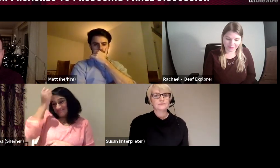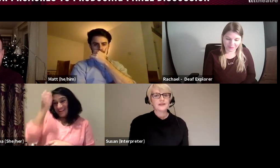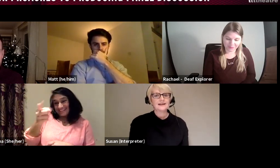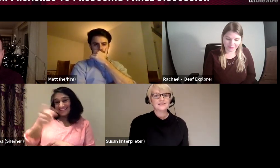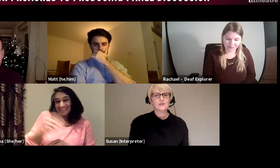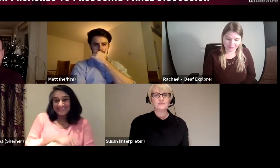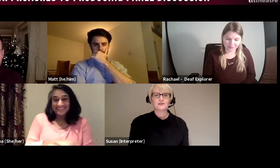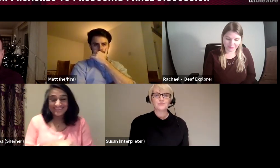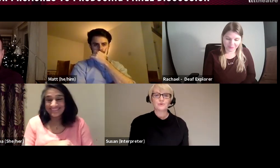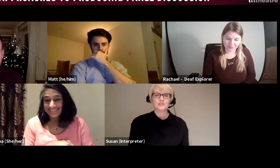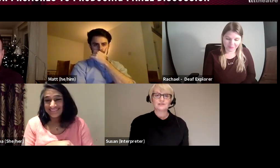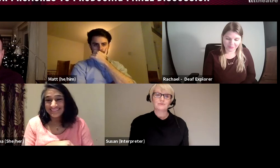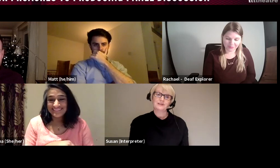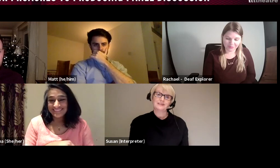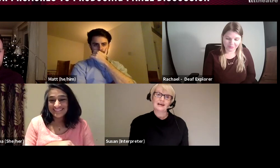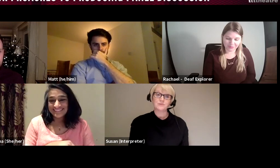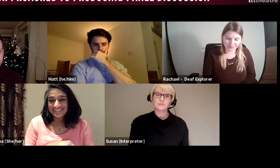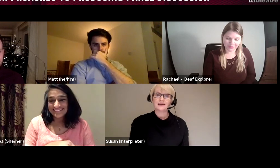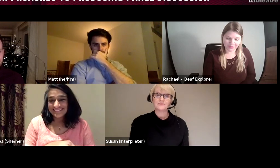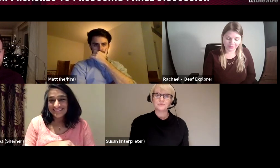And in terms of inspiration, well, having to be Matt for me!